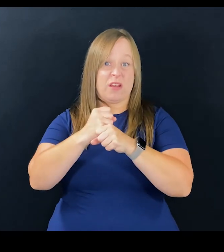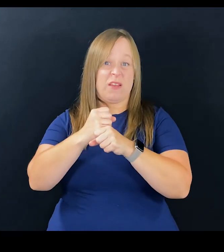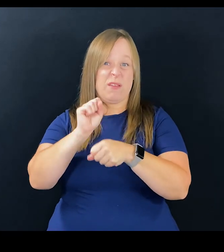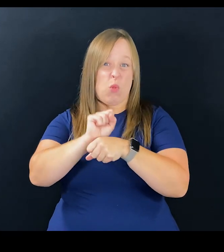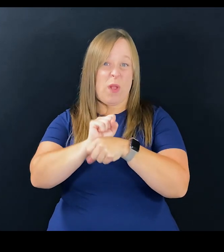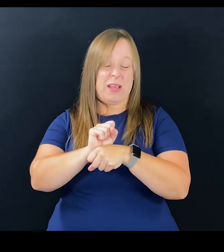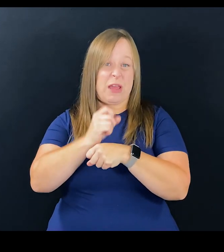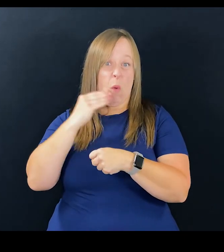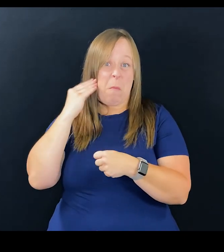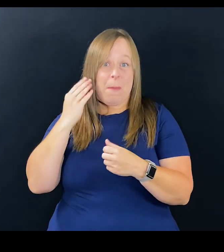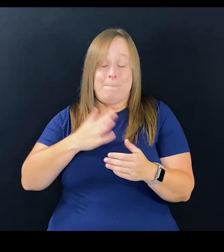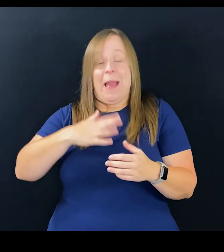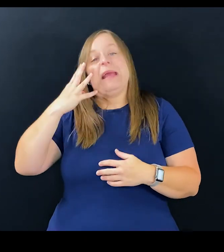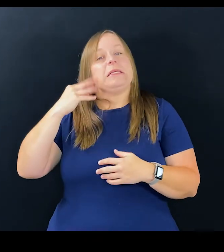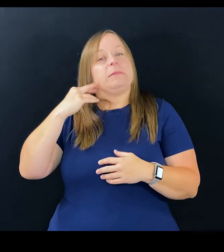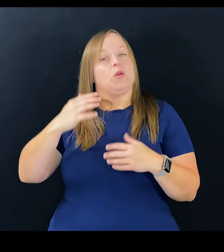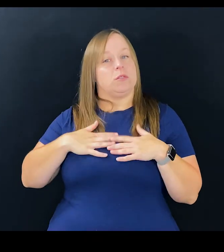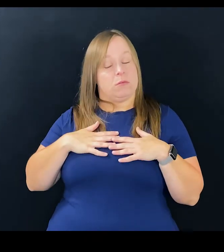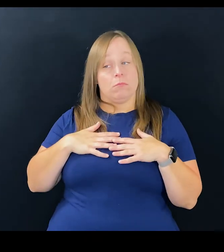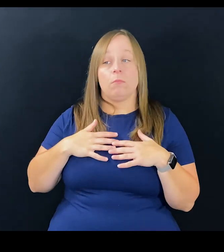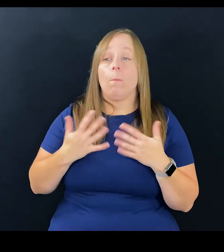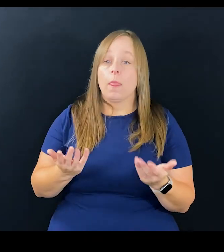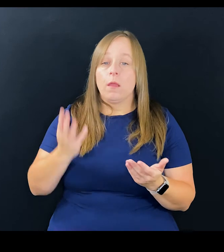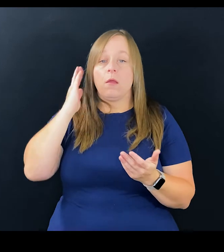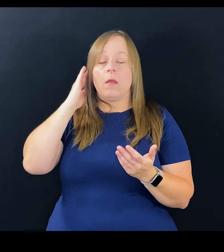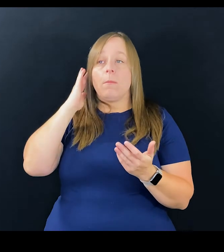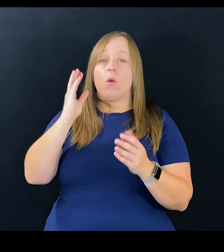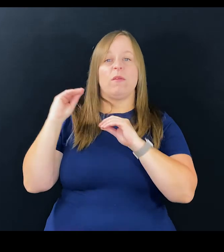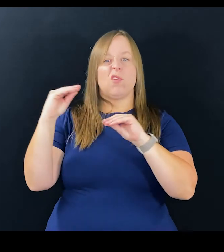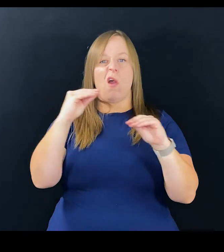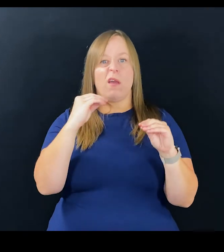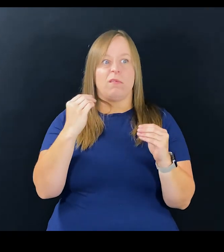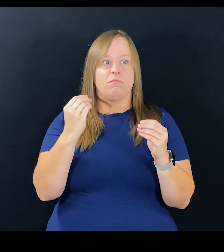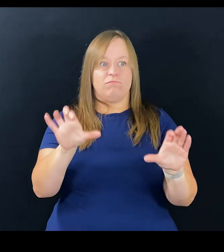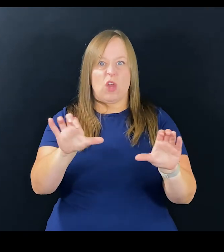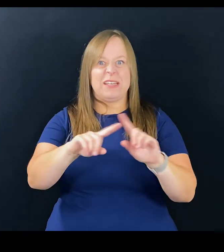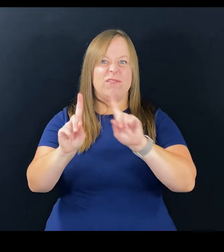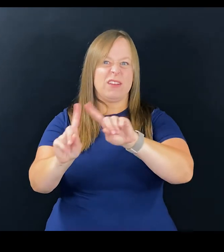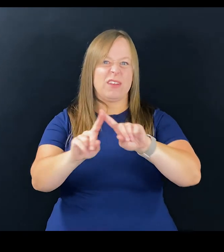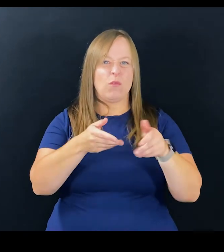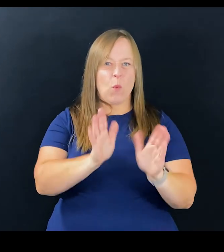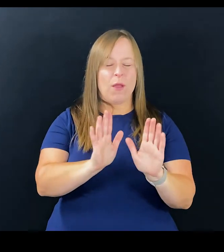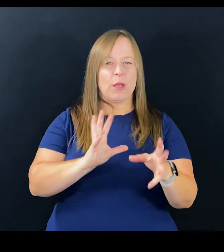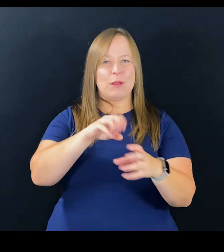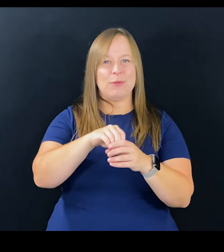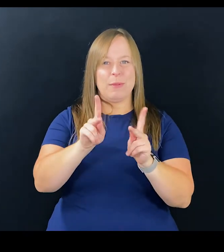and I'm about a lot more productive employee. That's just my experience, but we've taught businesses it could be done a different way,